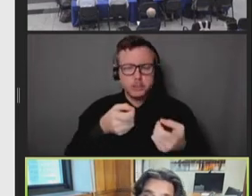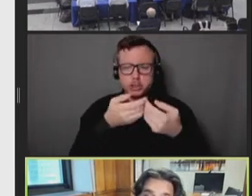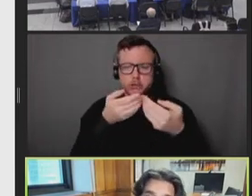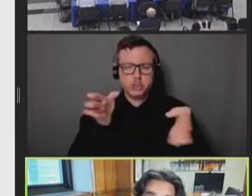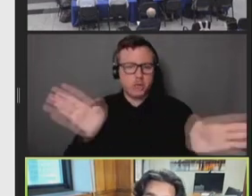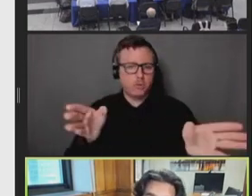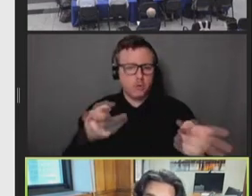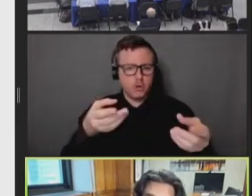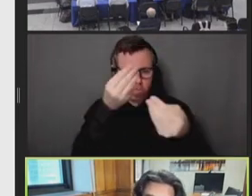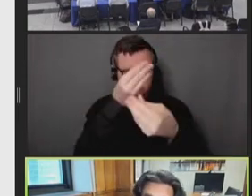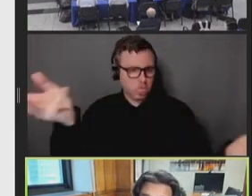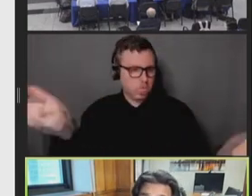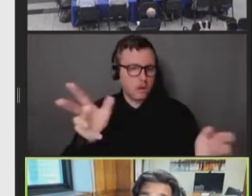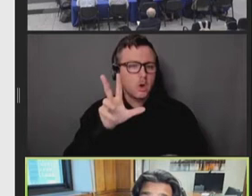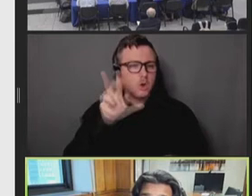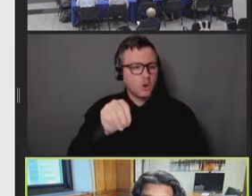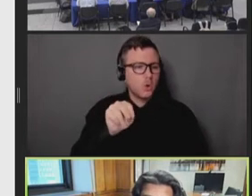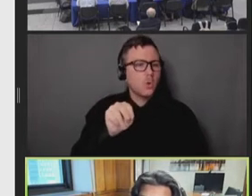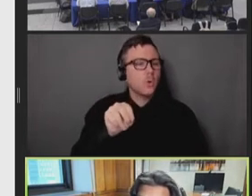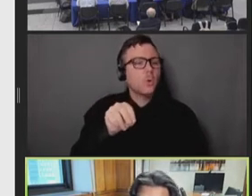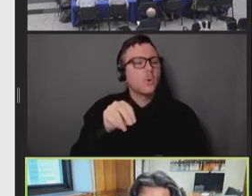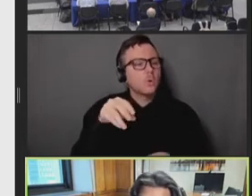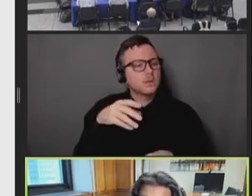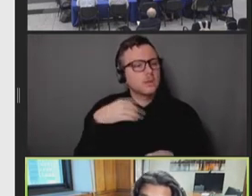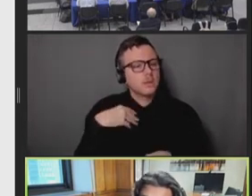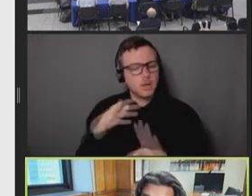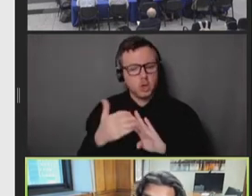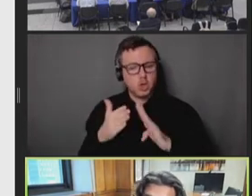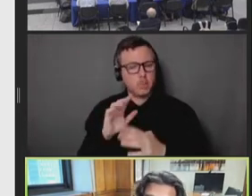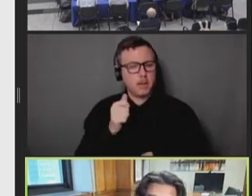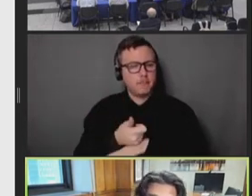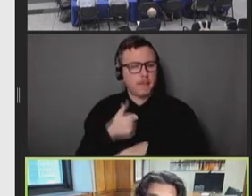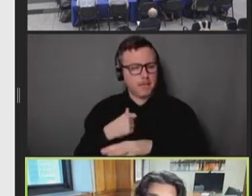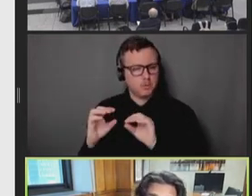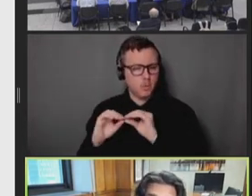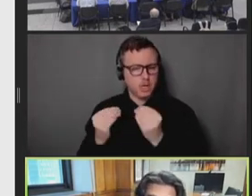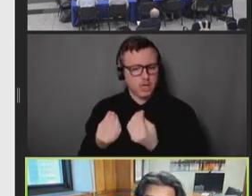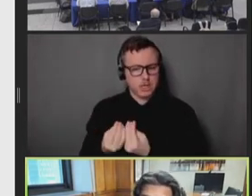community-based organizations. Through 55 organizations across all five boroughs,